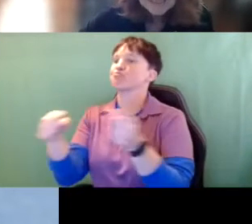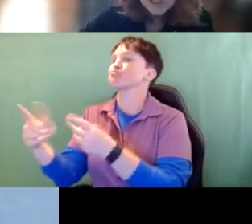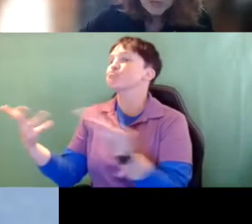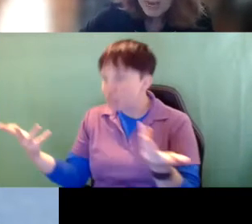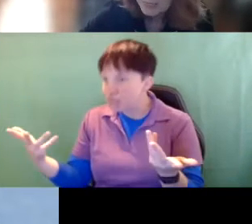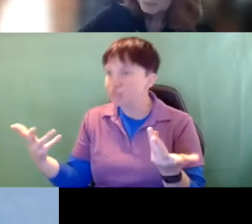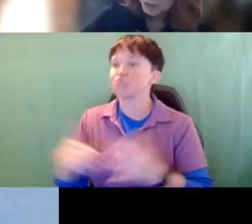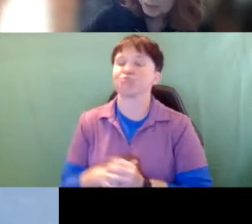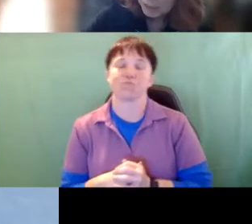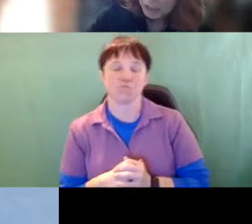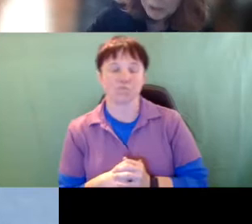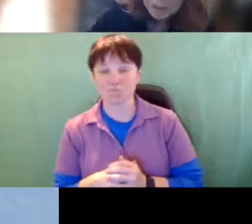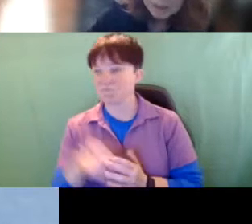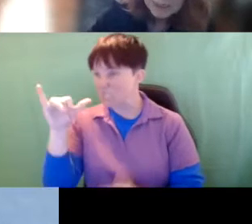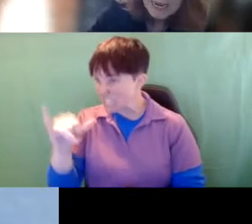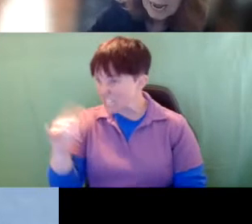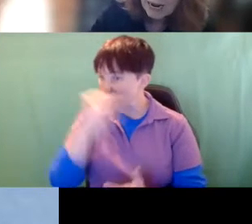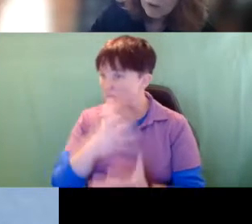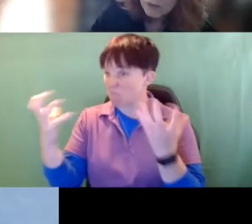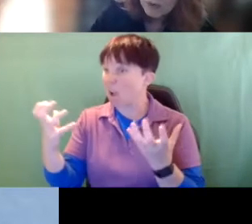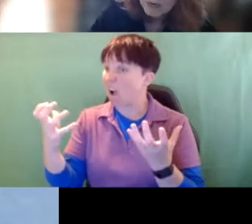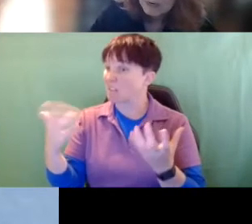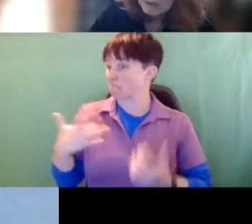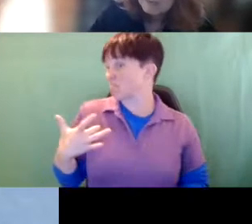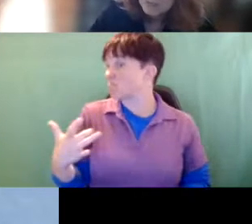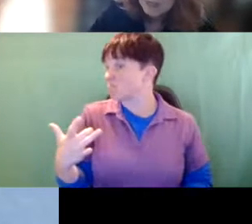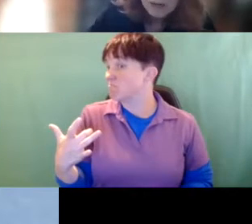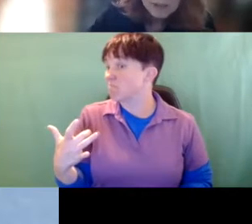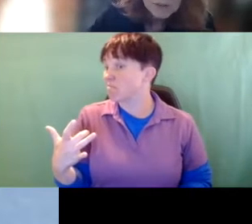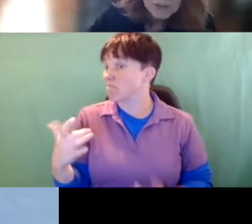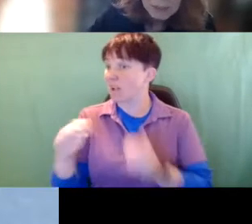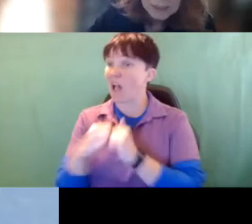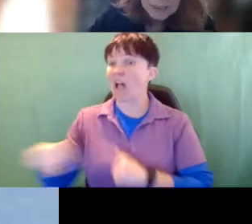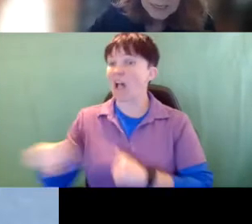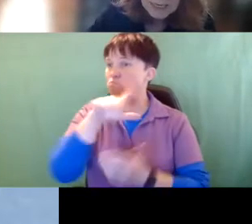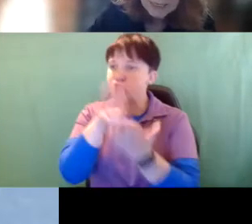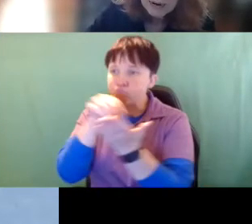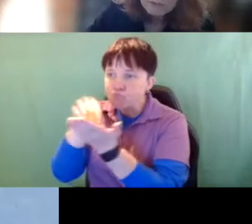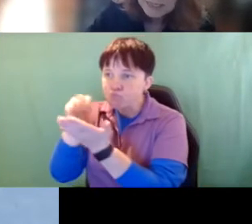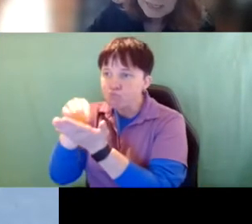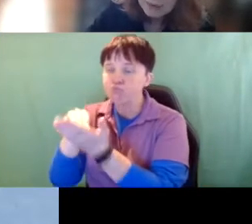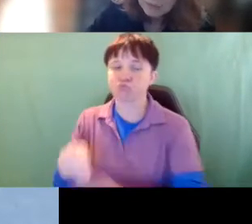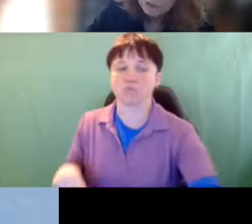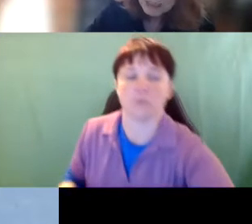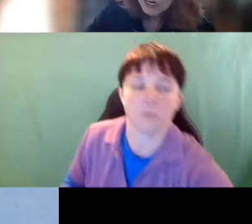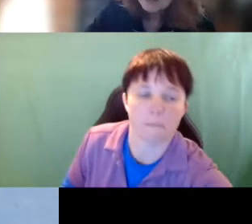and so that's pretty much typically how we all have learned. Now, if we said for a child